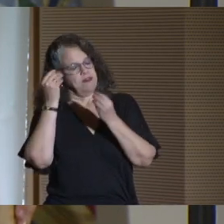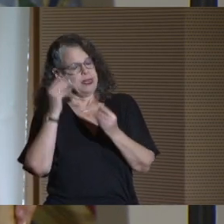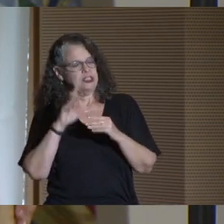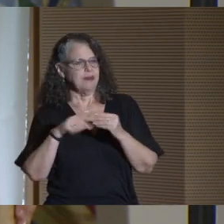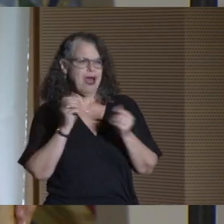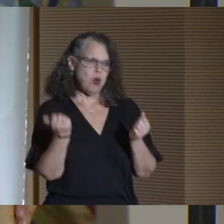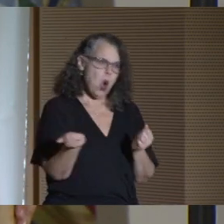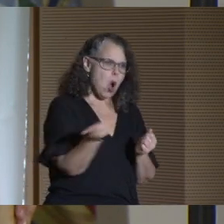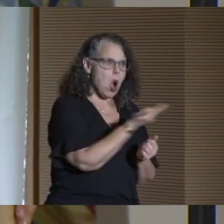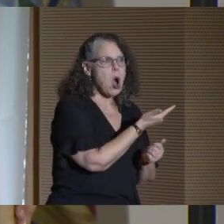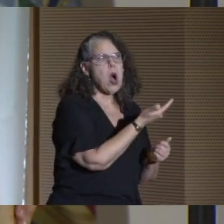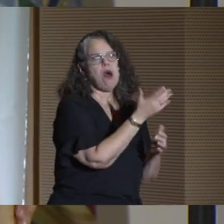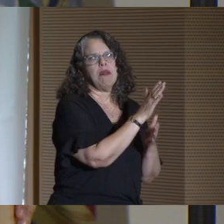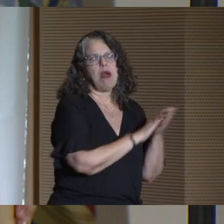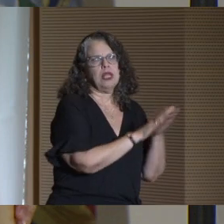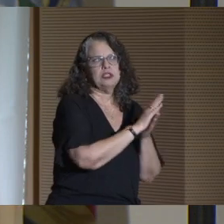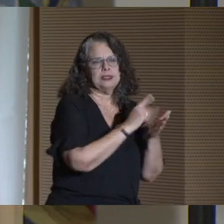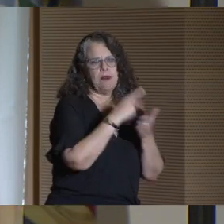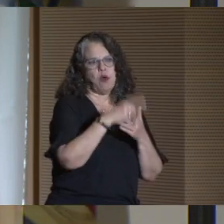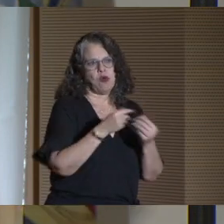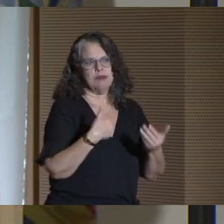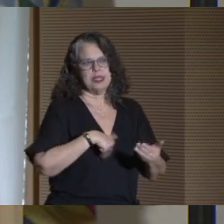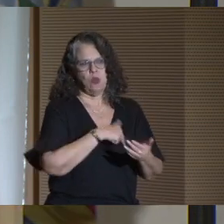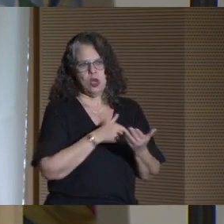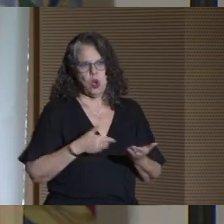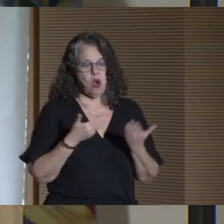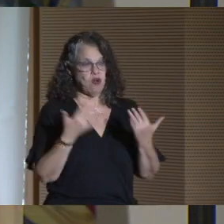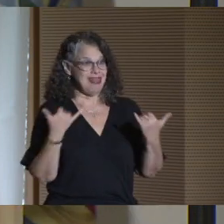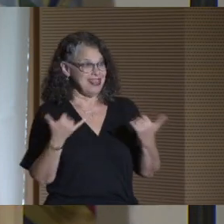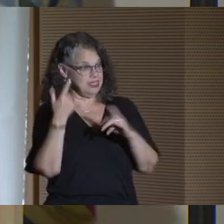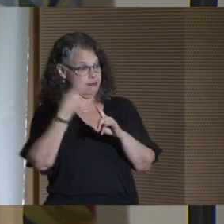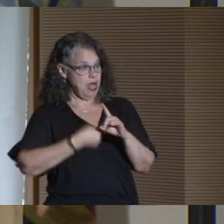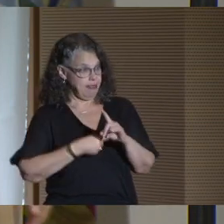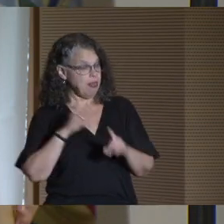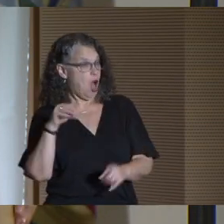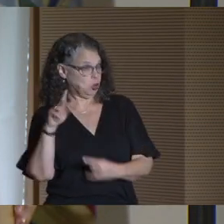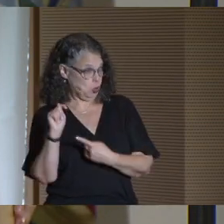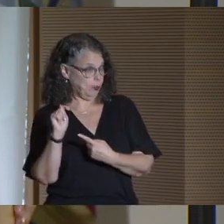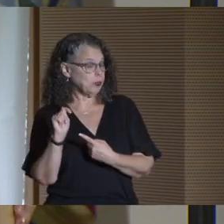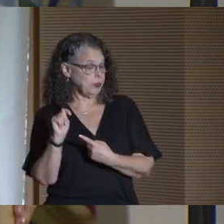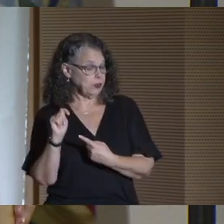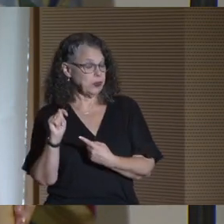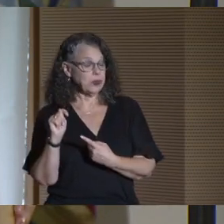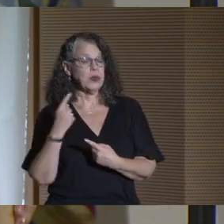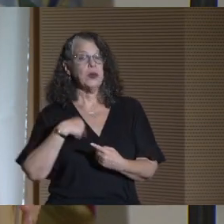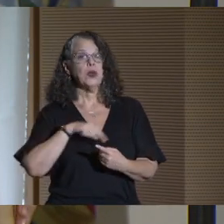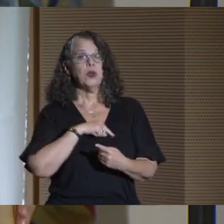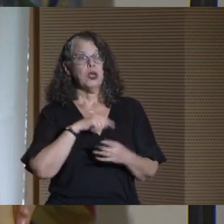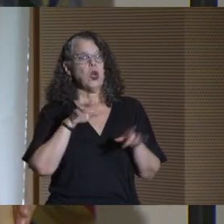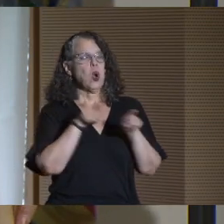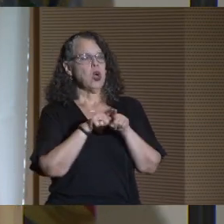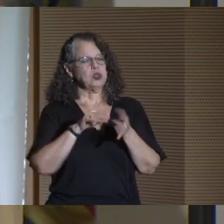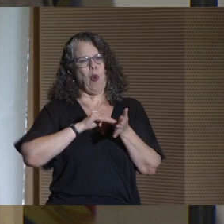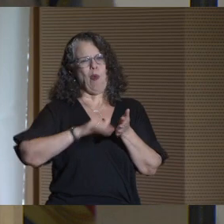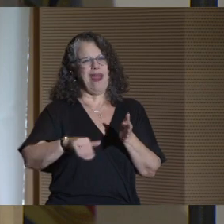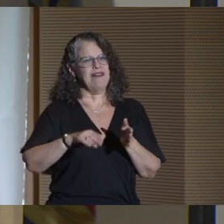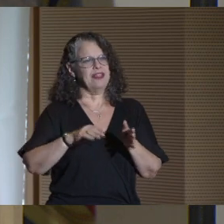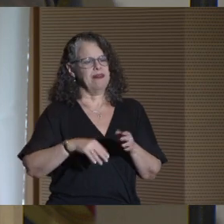about all our colleges and our programs. And this month, in October, we're also waiving the application fee